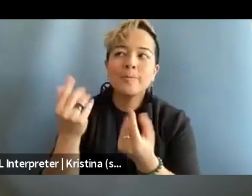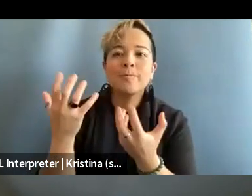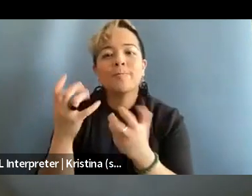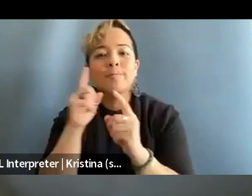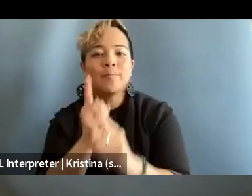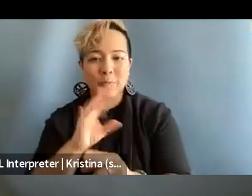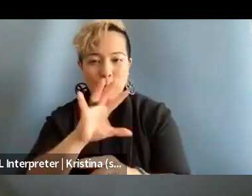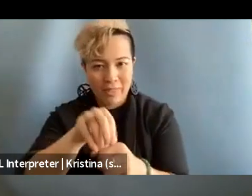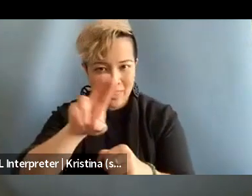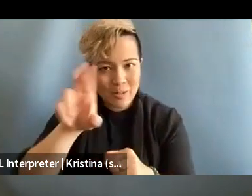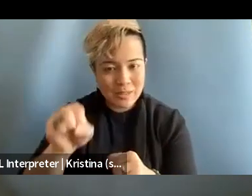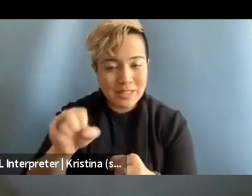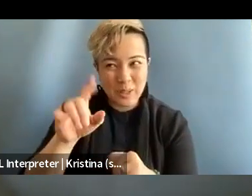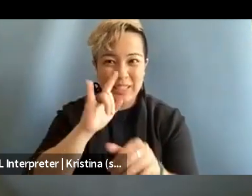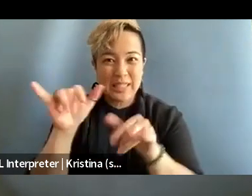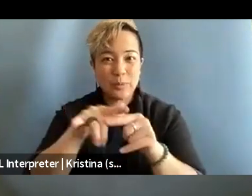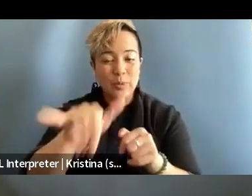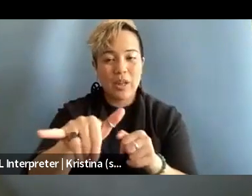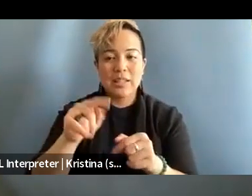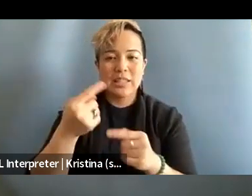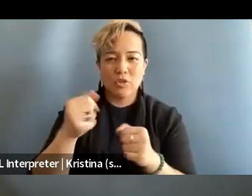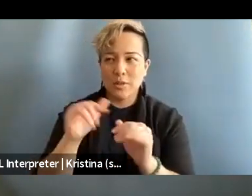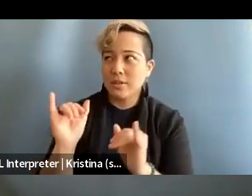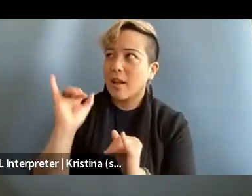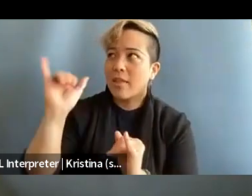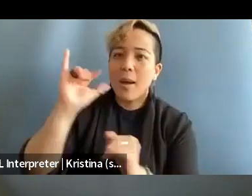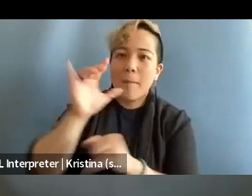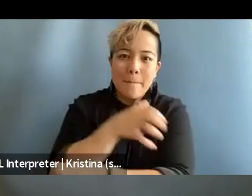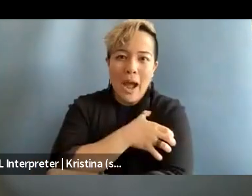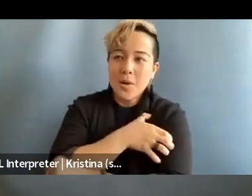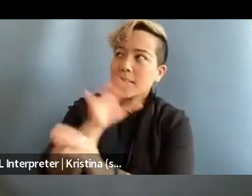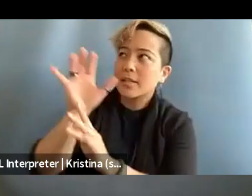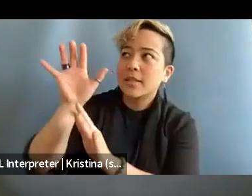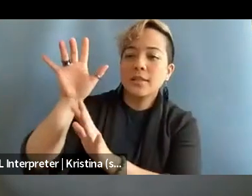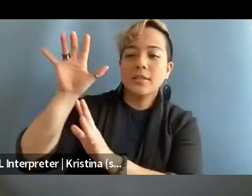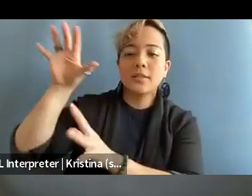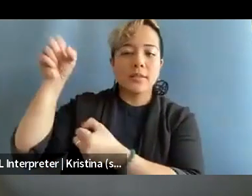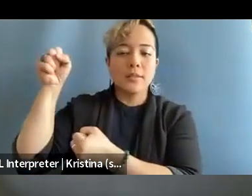So it's similar to that. It's grasping that power behind that entity and using it.